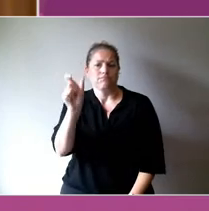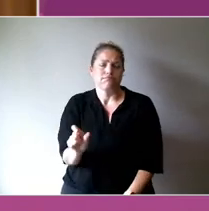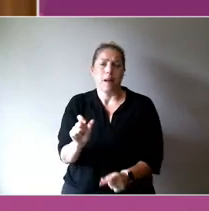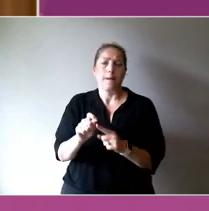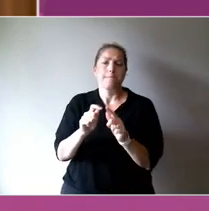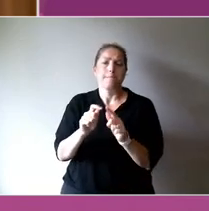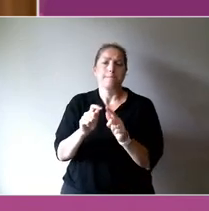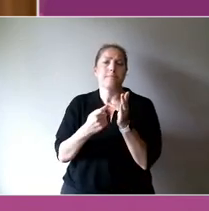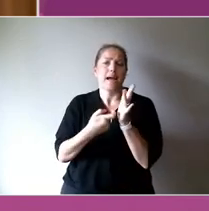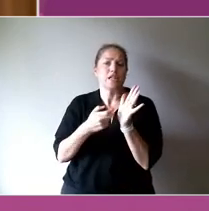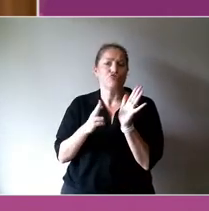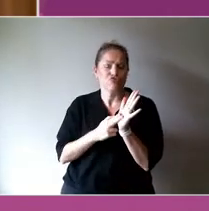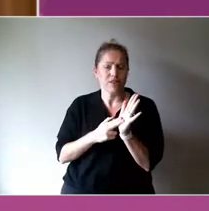generous bequest.